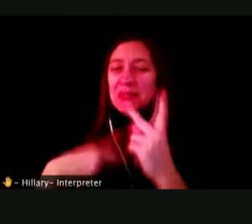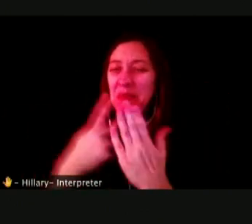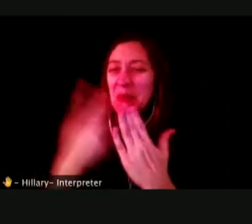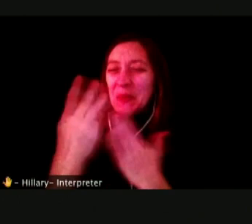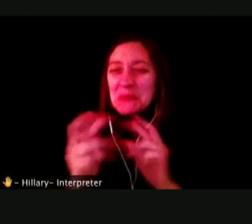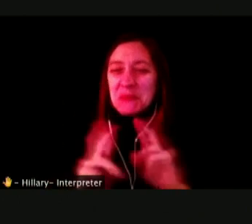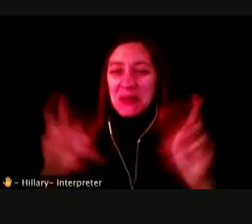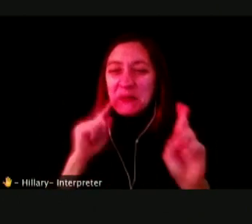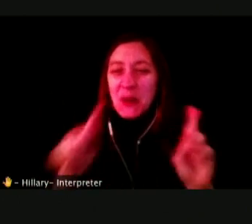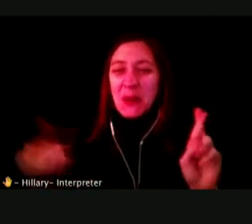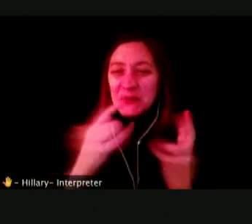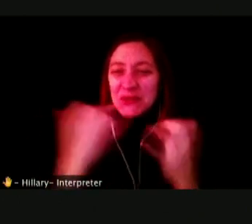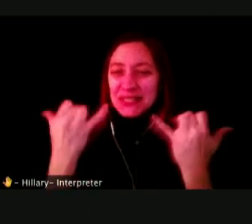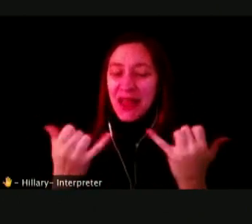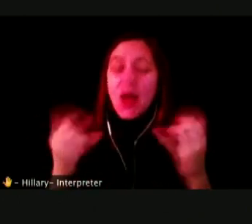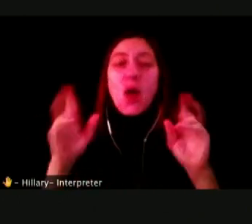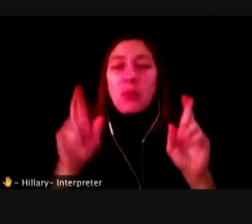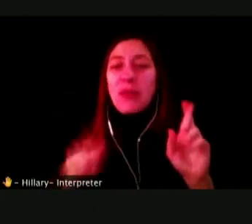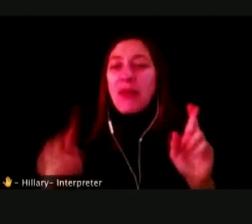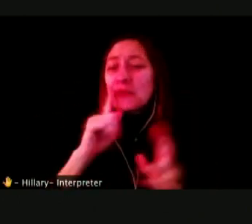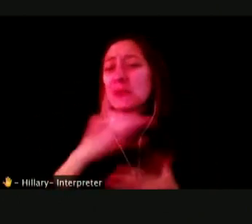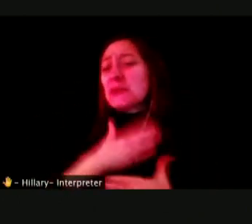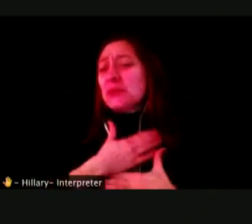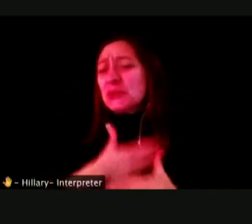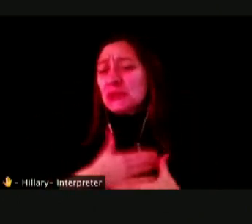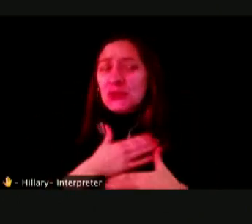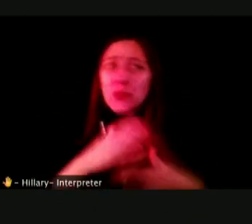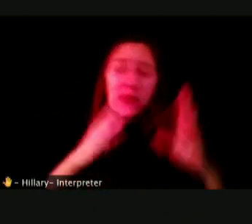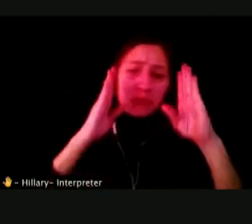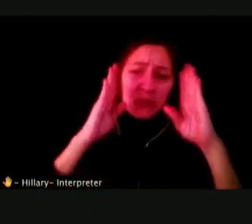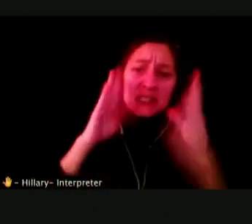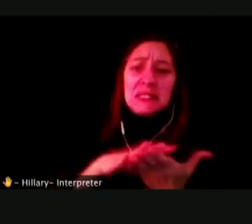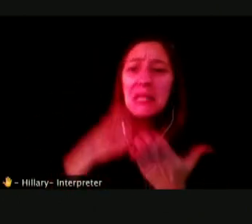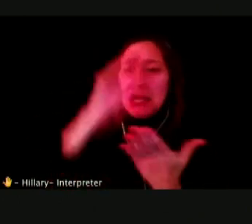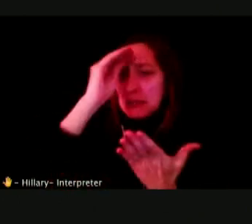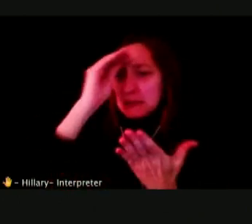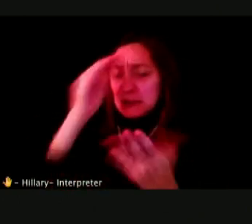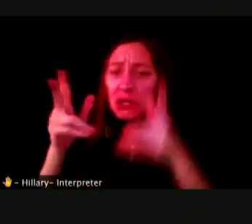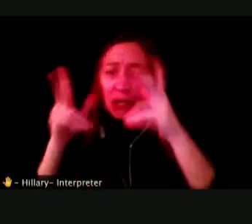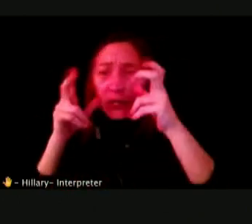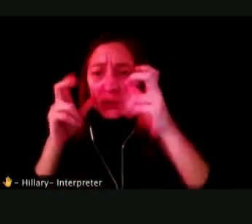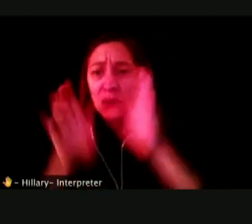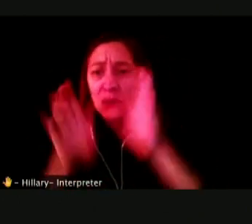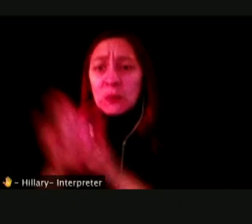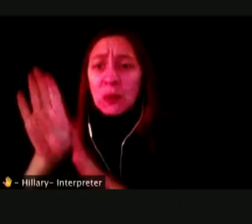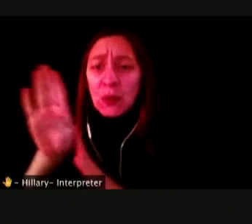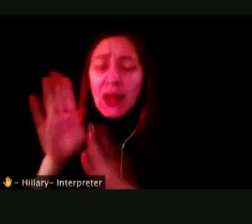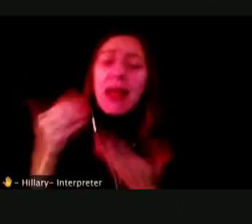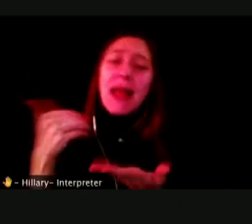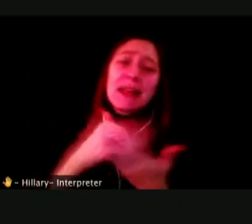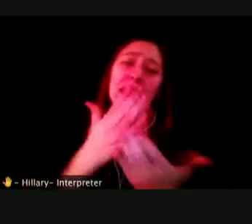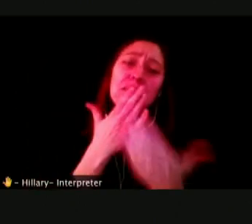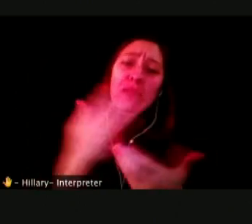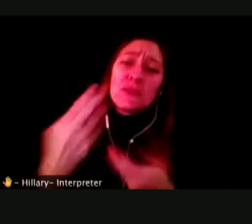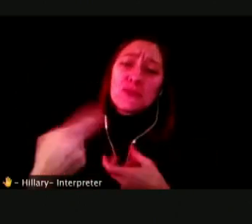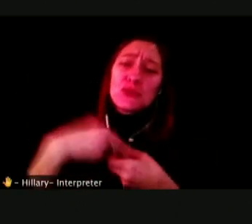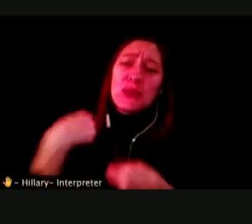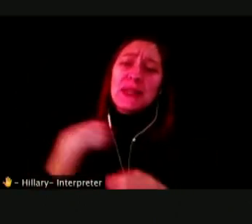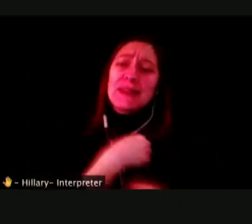I HOPE YOU WILL TAKE EVERY MINUTE TO LISTEN, LEARN AND GROW. AND ONCE AGAIN, THANK YOU FOR JOINING US TODAY.